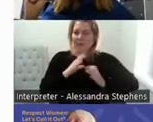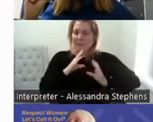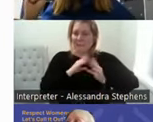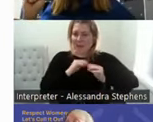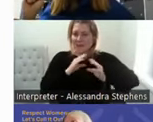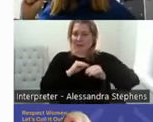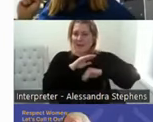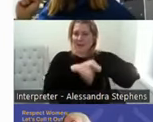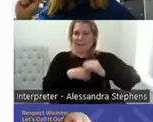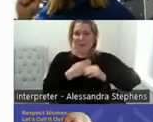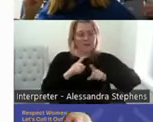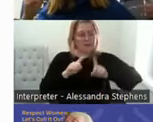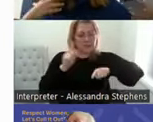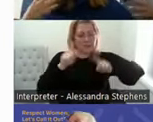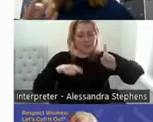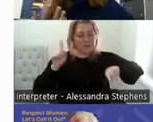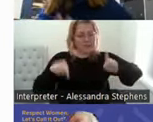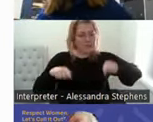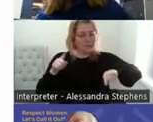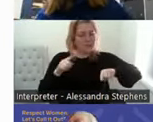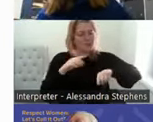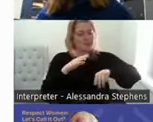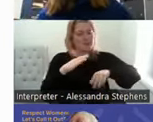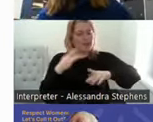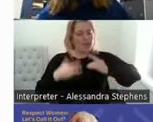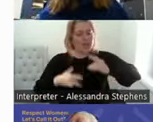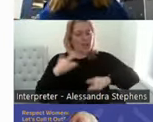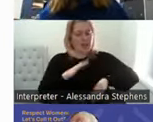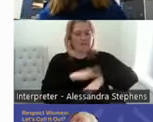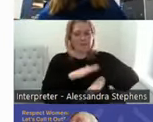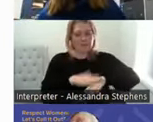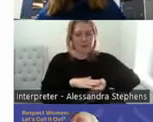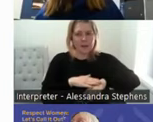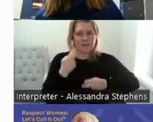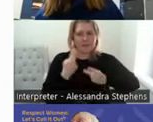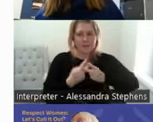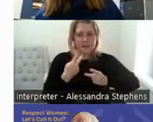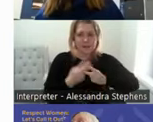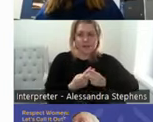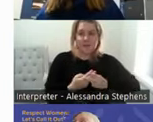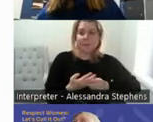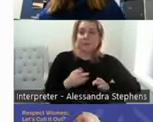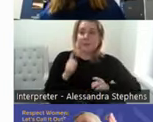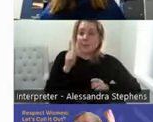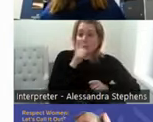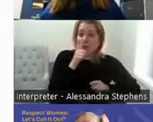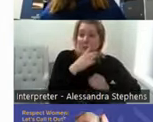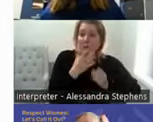life as such. People who are dementia are still sexual beings. They're not often weird saying,